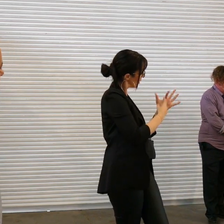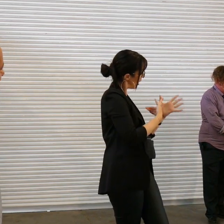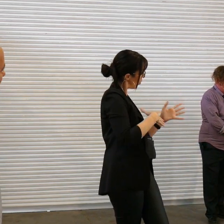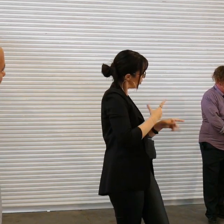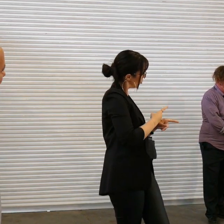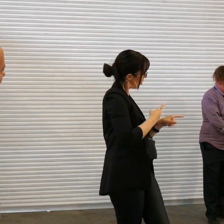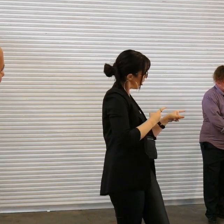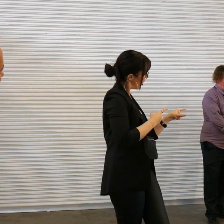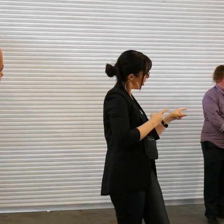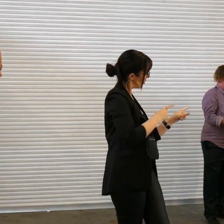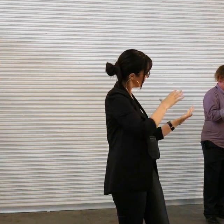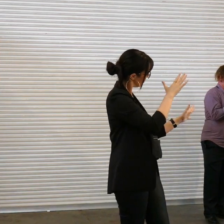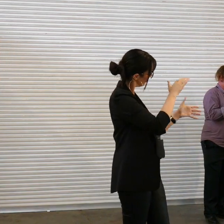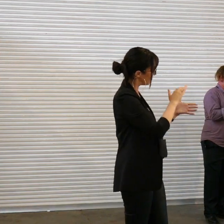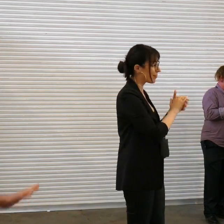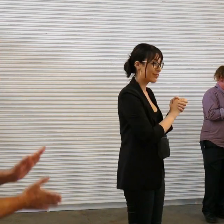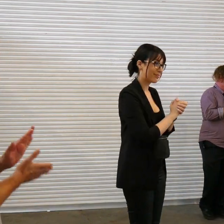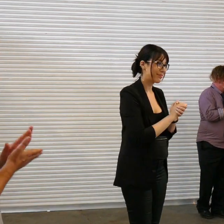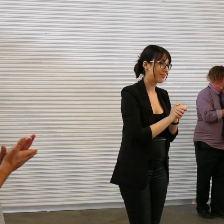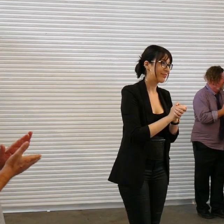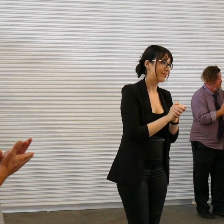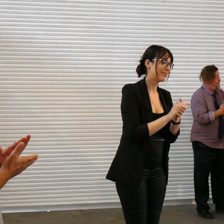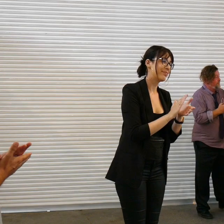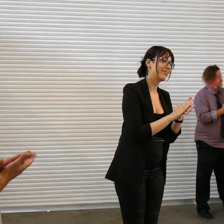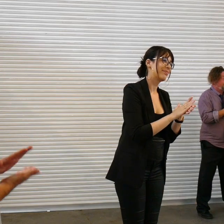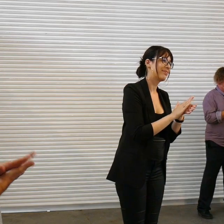Miranda!